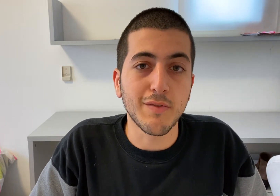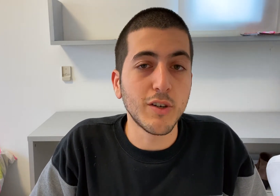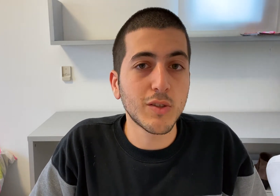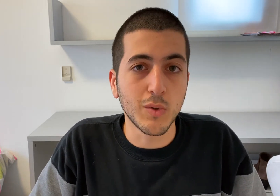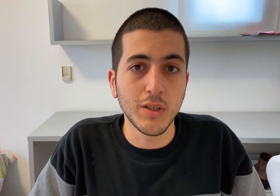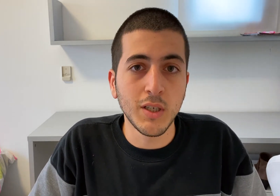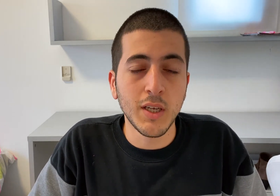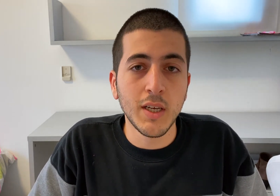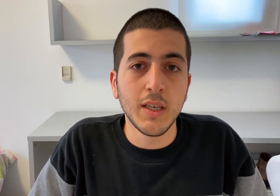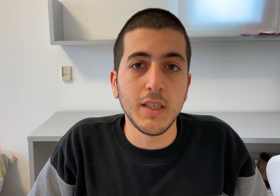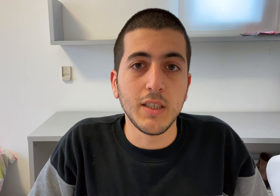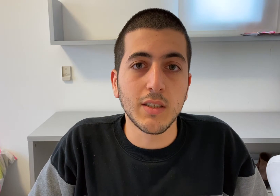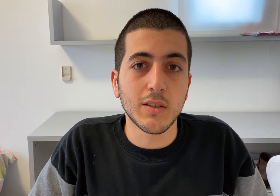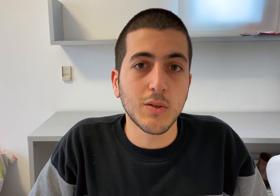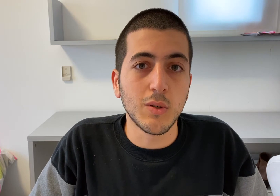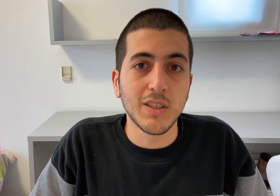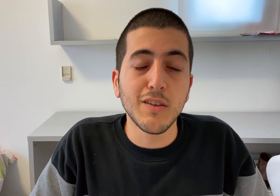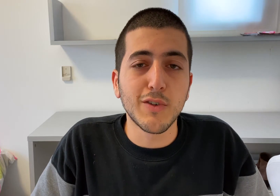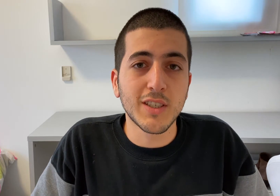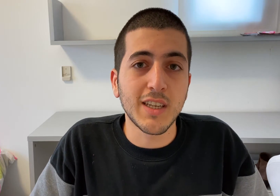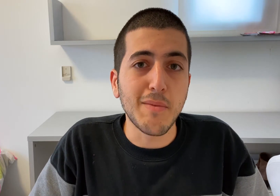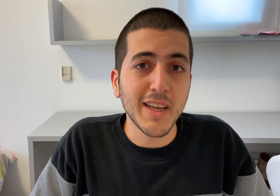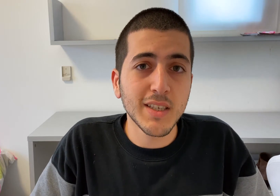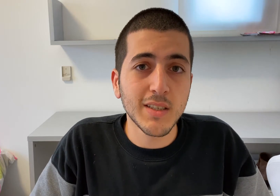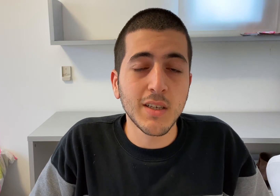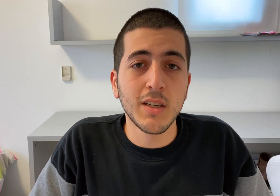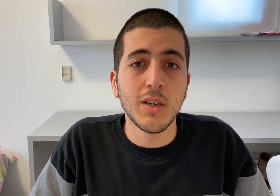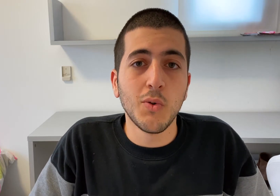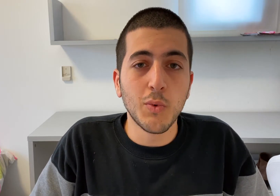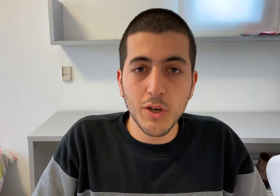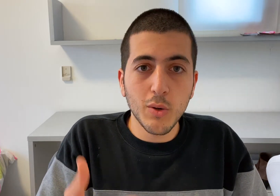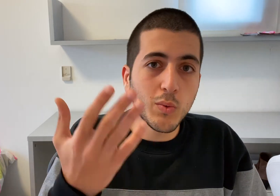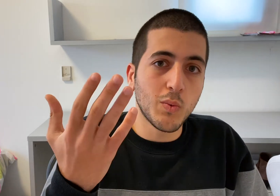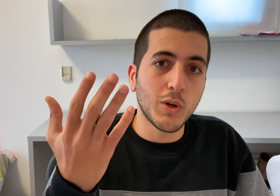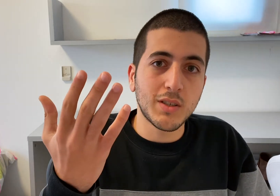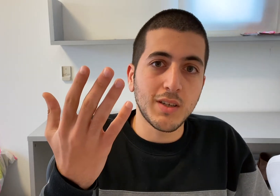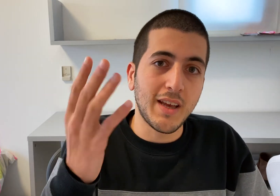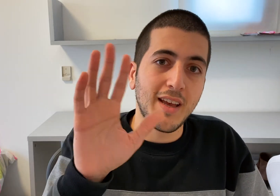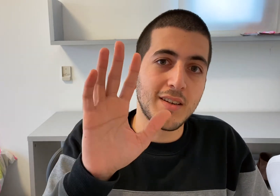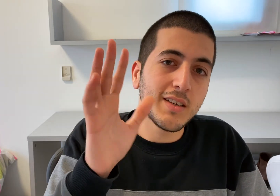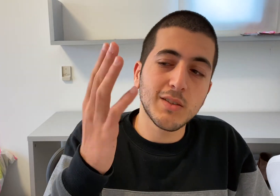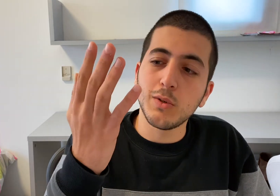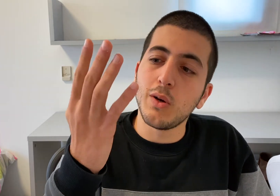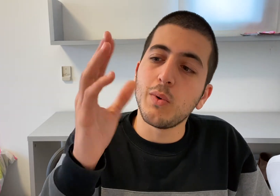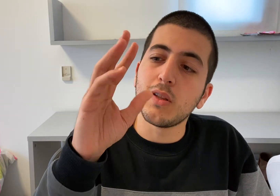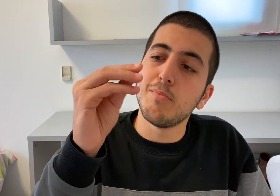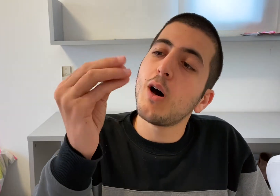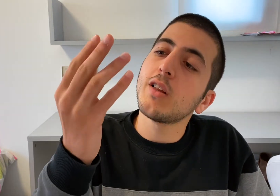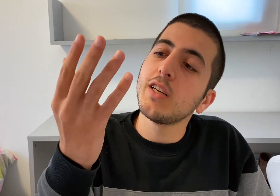The first one is called "Inverse Kinematics". We know what a hand is, we know what the "model" is,